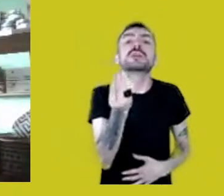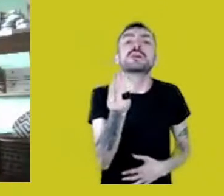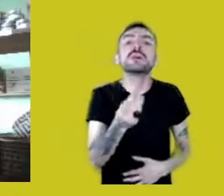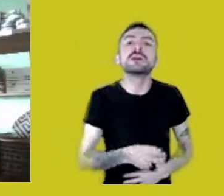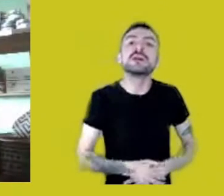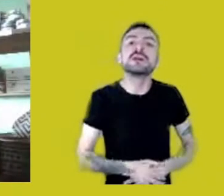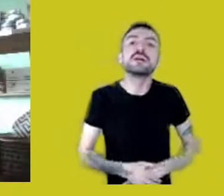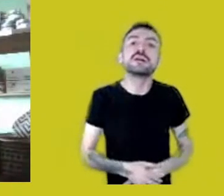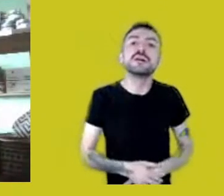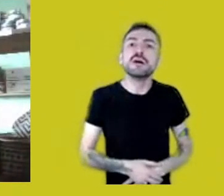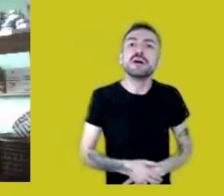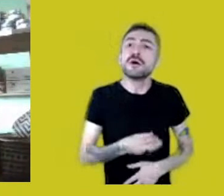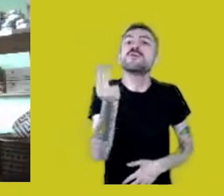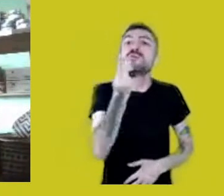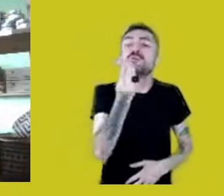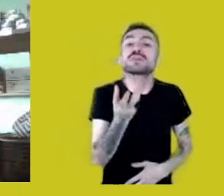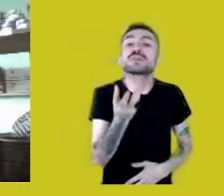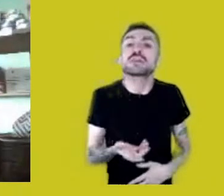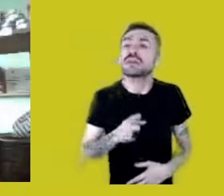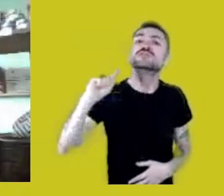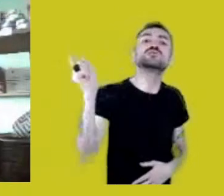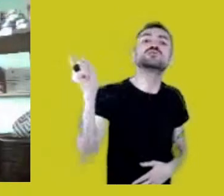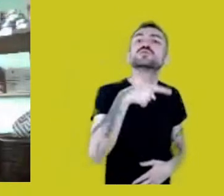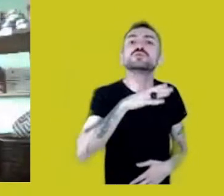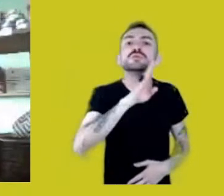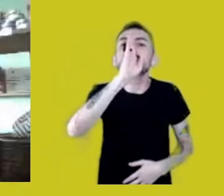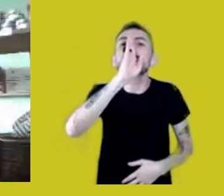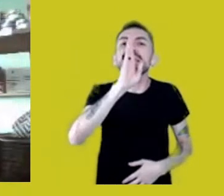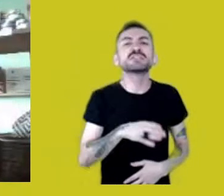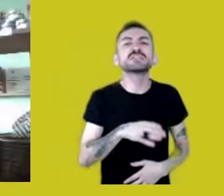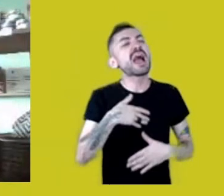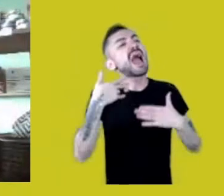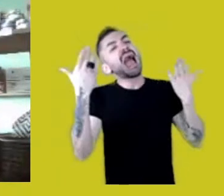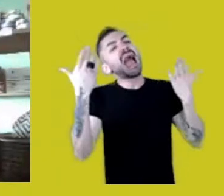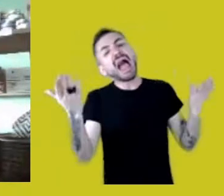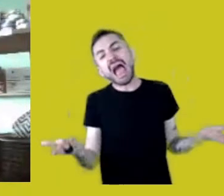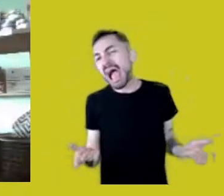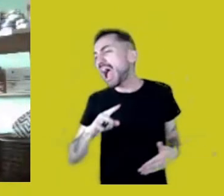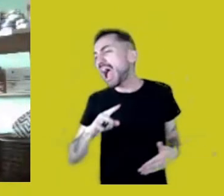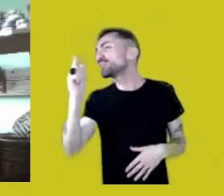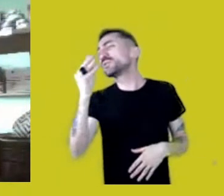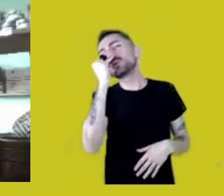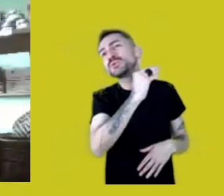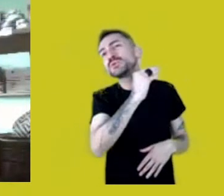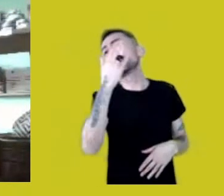Why the silence? Then people go, “They were made invisible, we didn’t know!”